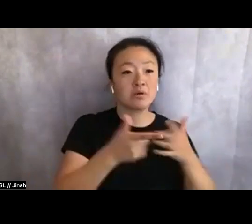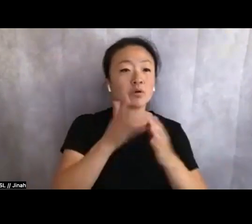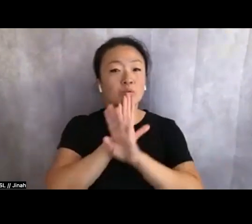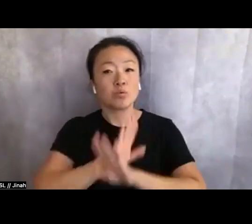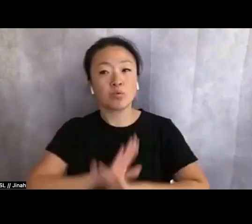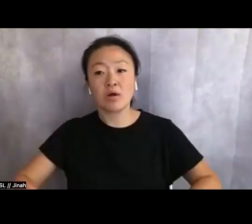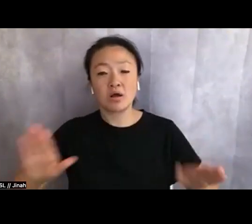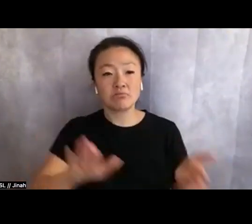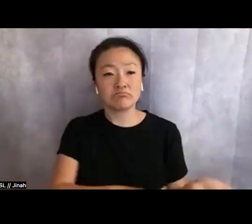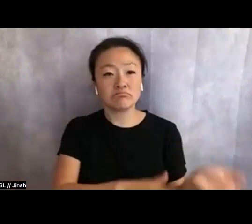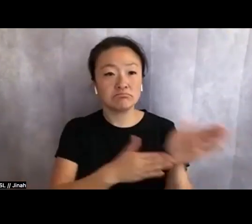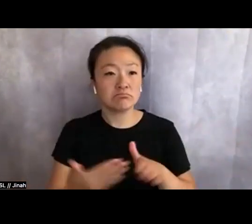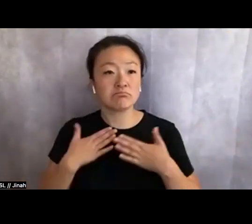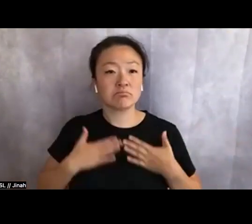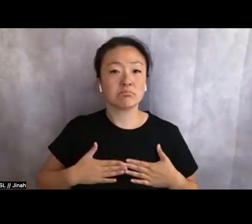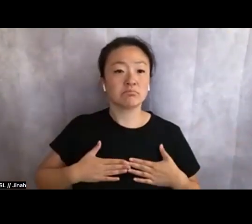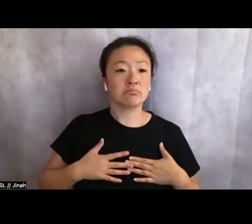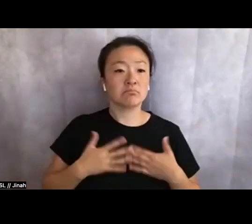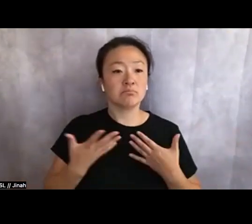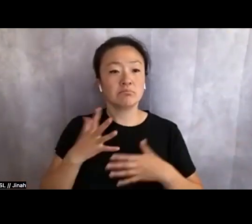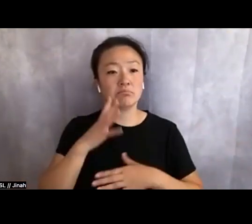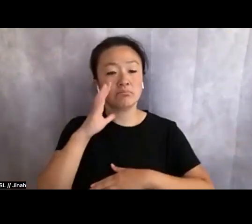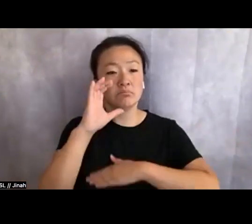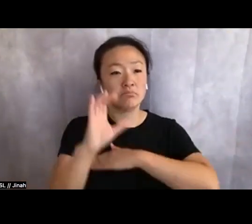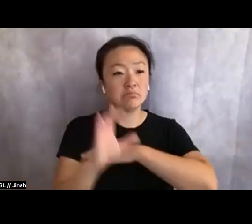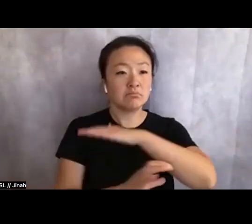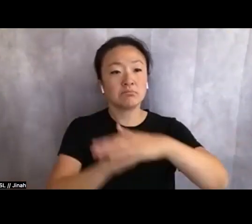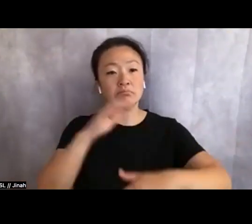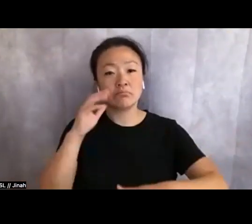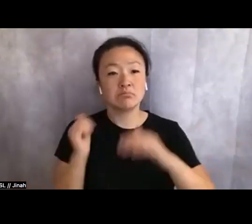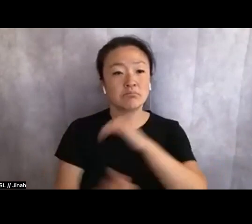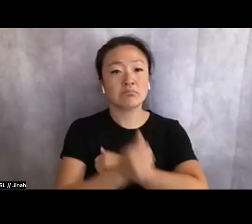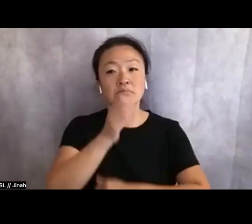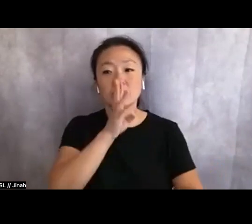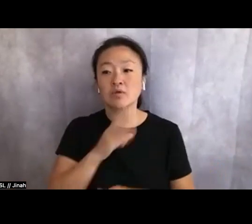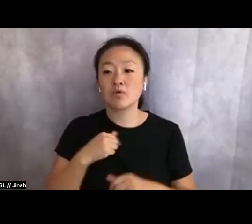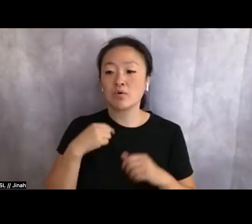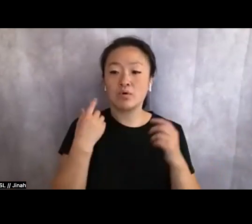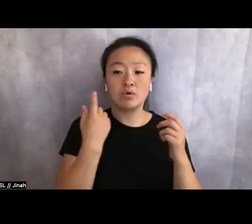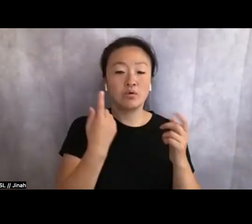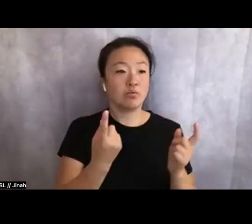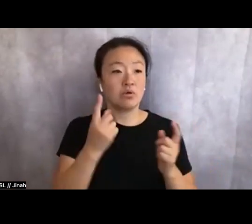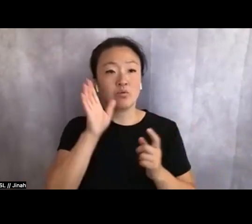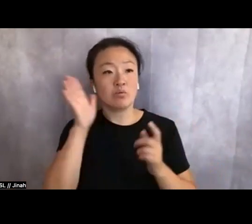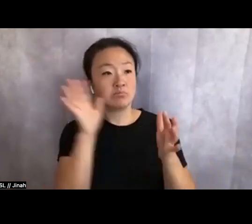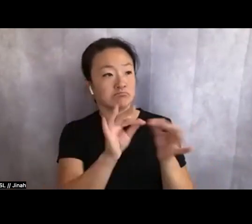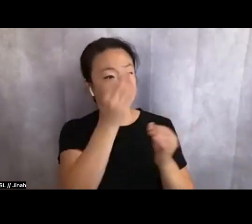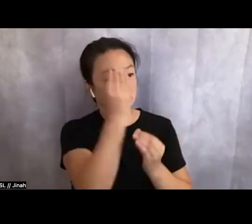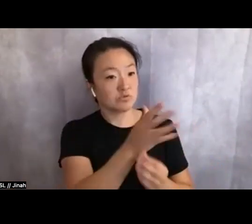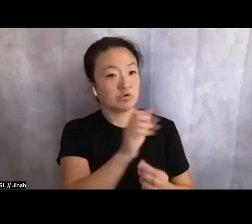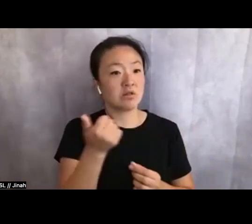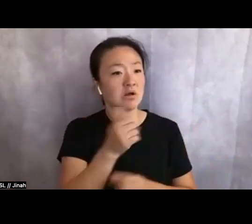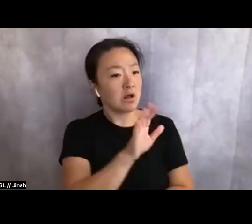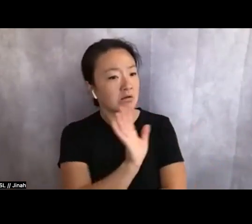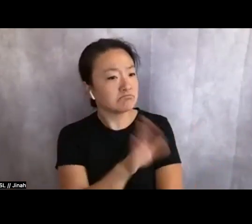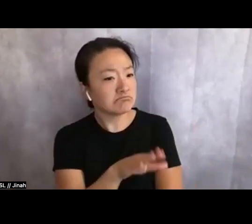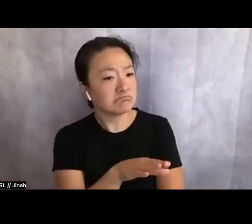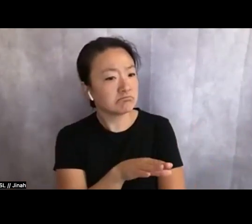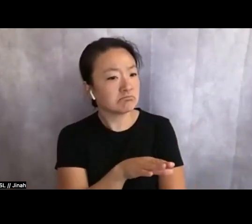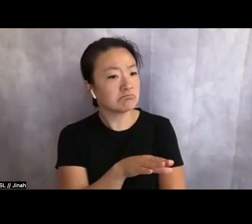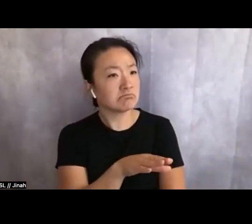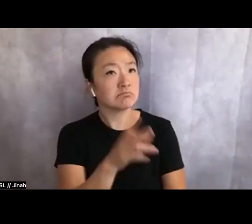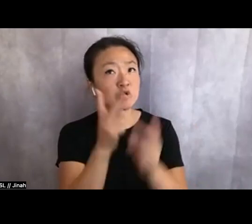in the blushing shimmer of a wave. One will say to the other, huh? Hey, do you see that sky?